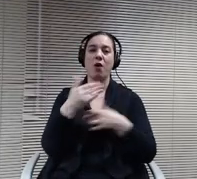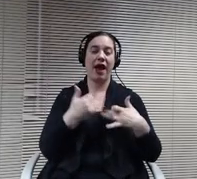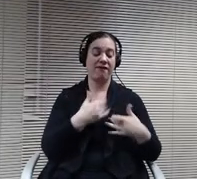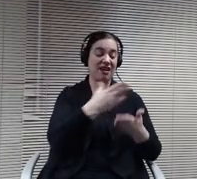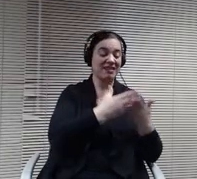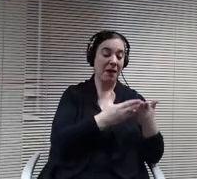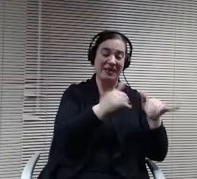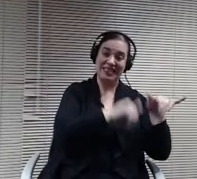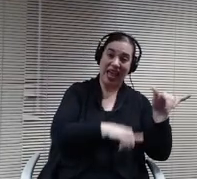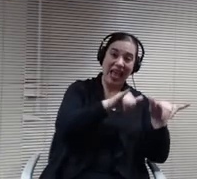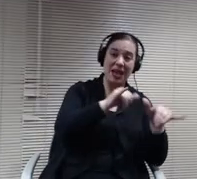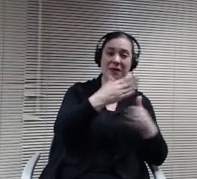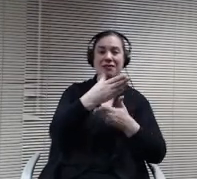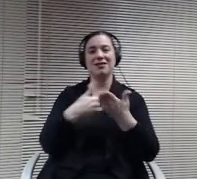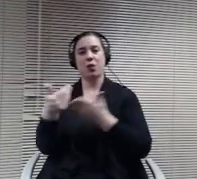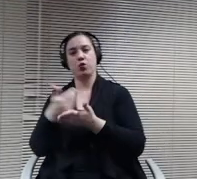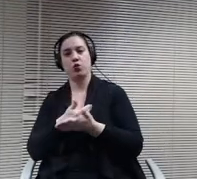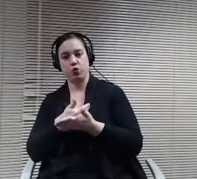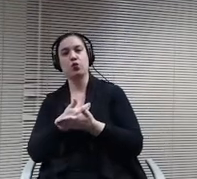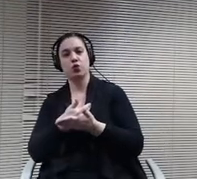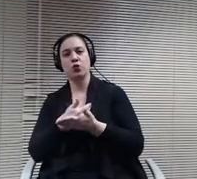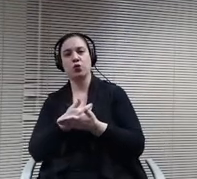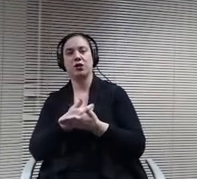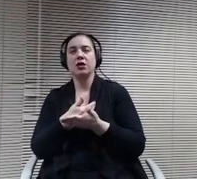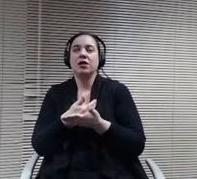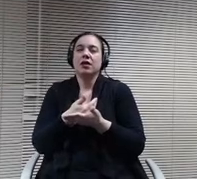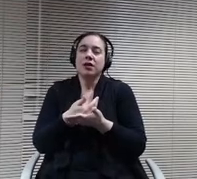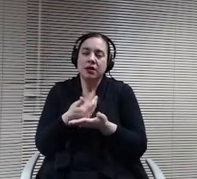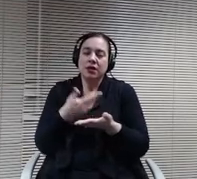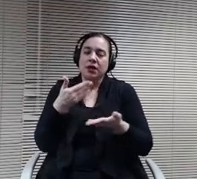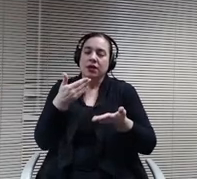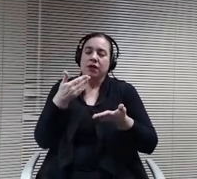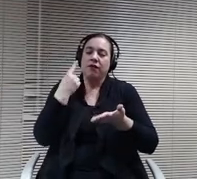new things, so we're probably going to be virtual for most of